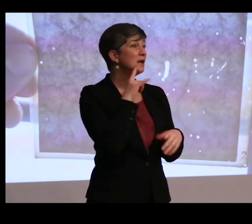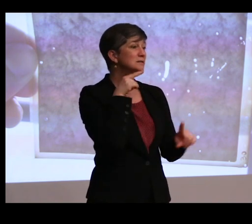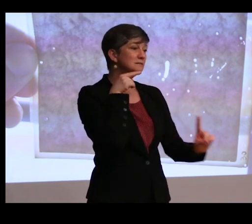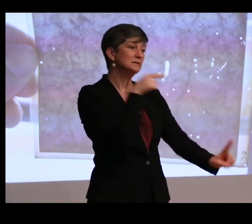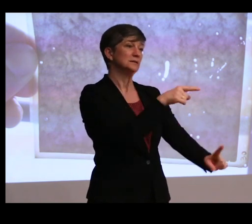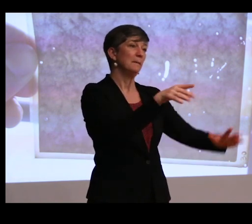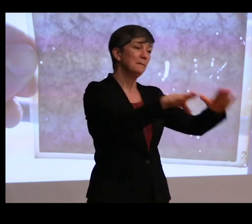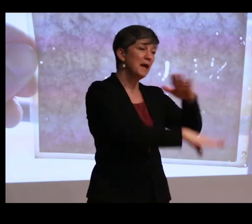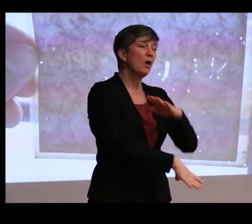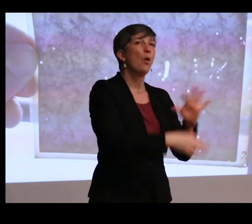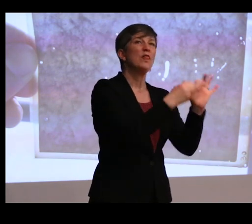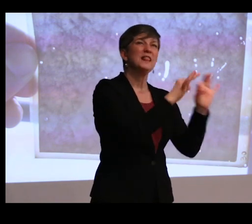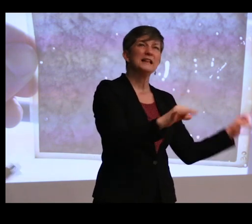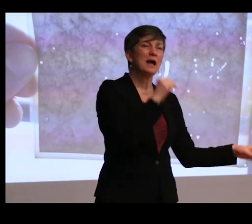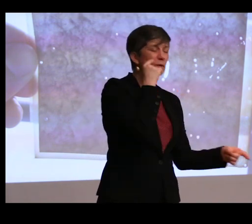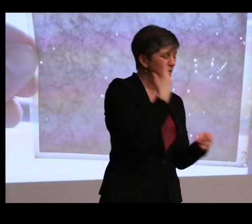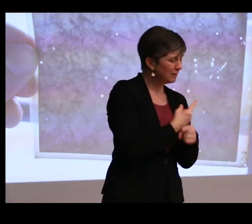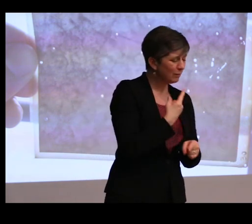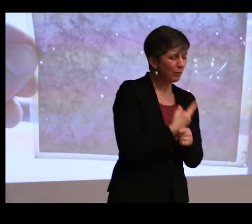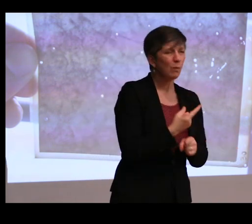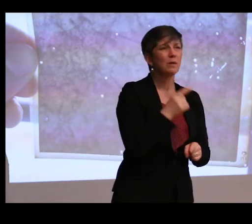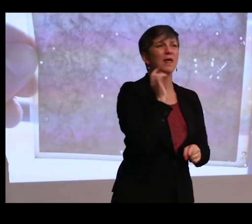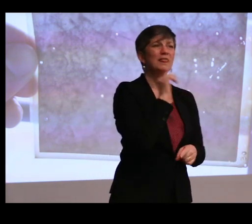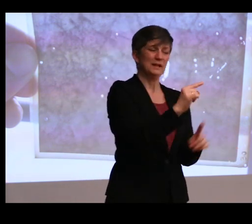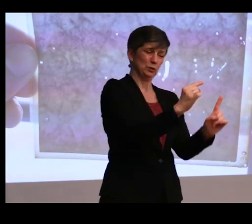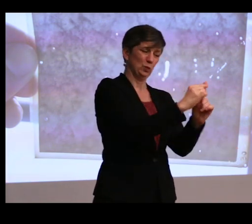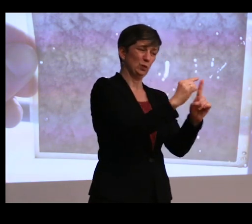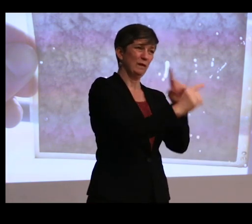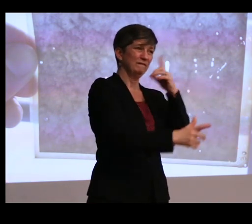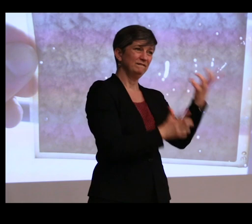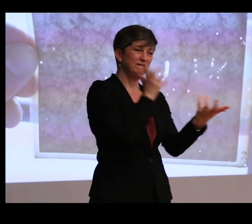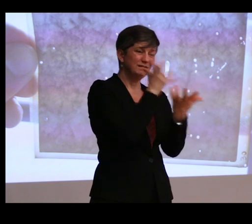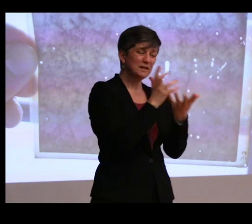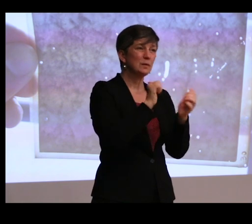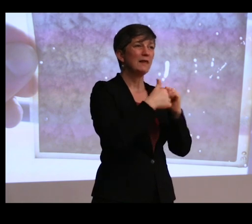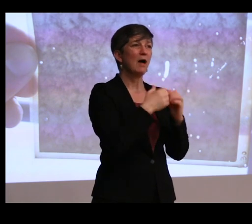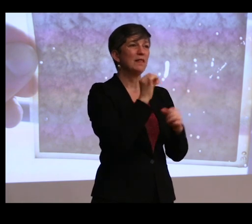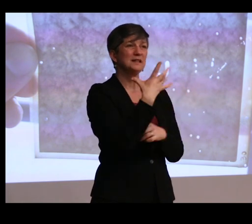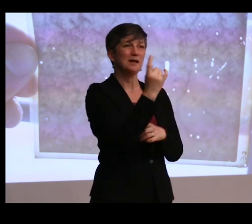is inappropriate. Here's how this word fits in with how this object functioned